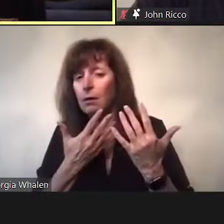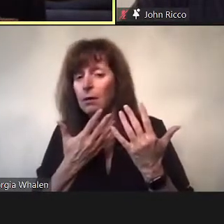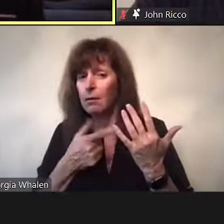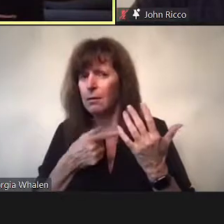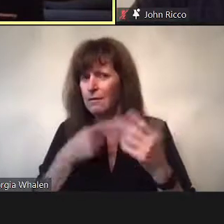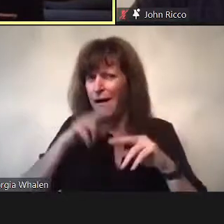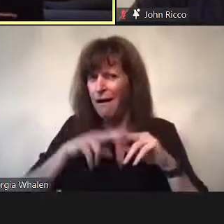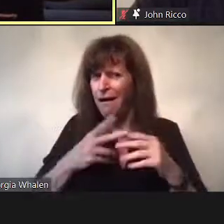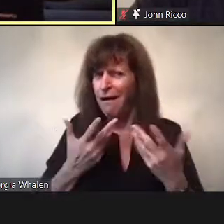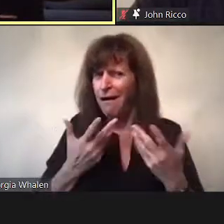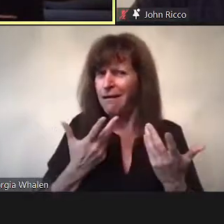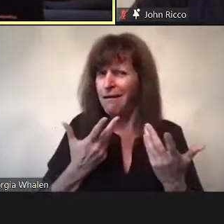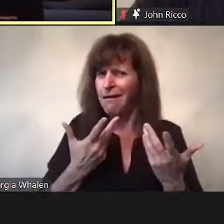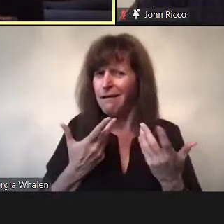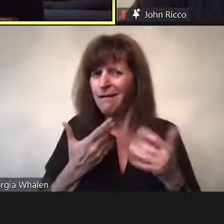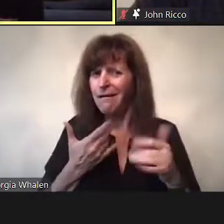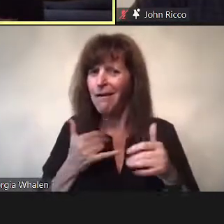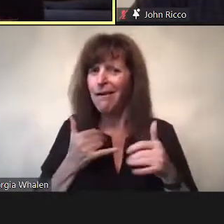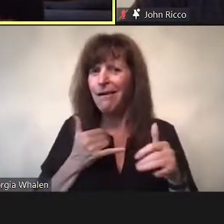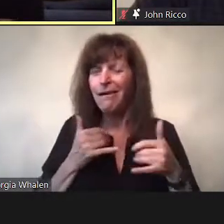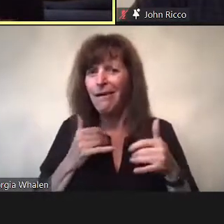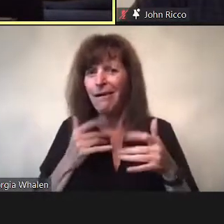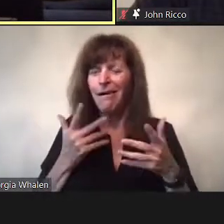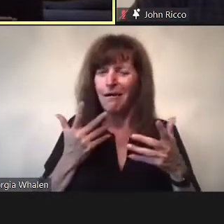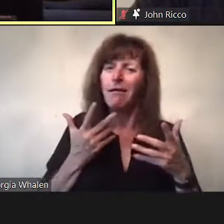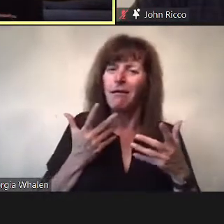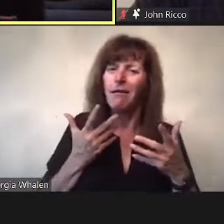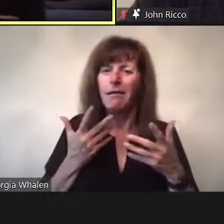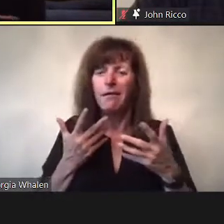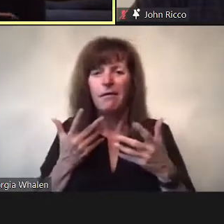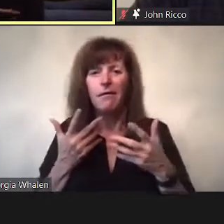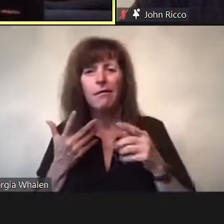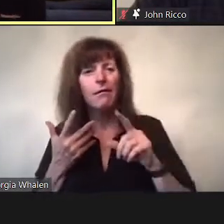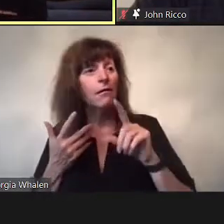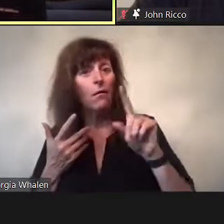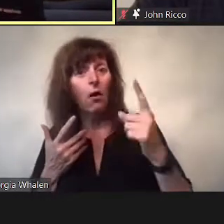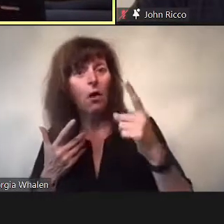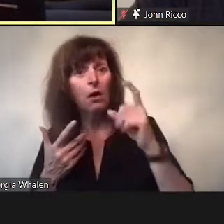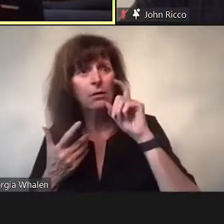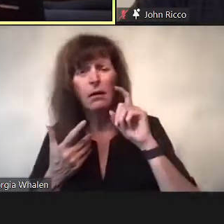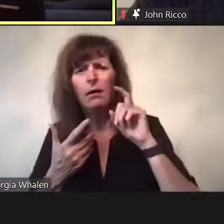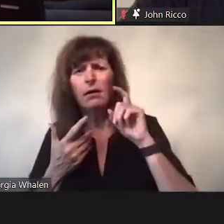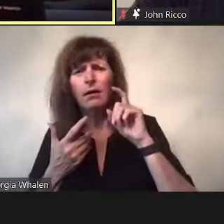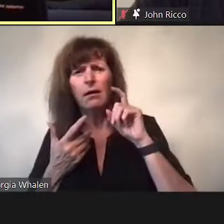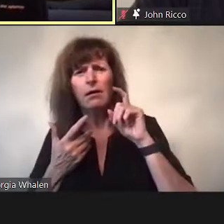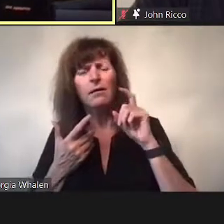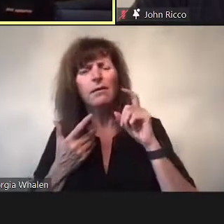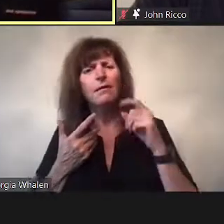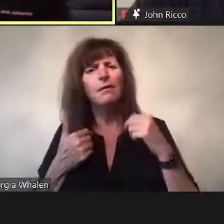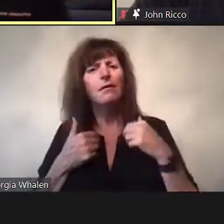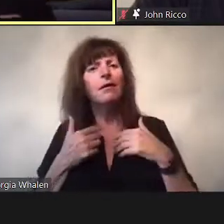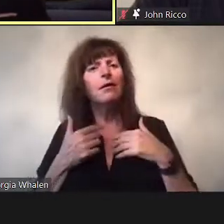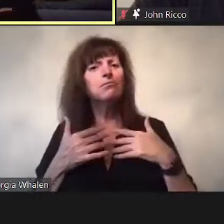that waiting, regardless, whether or not one achieves teh ultimate aim of the orgasm that one might have thought we went there to seek,